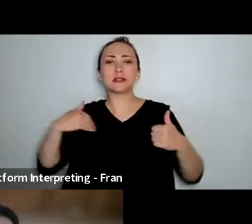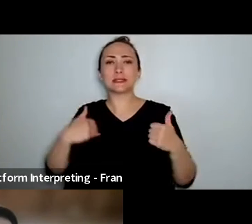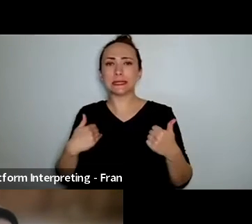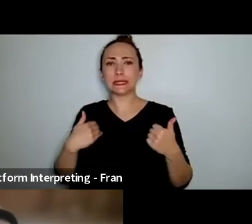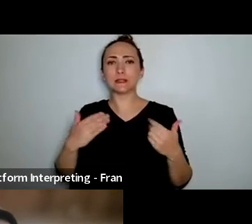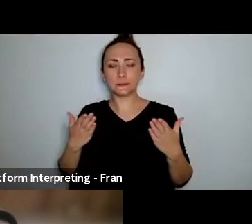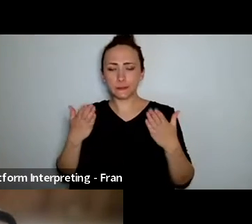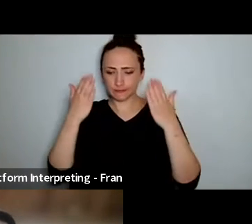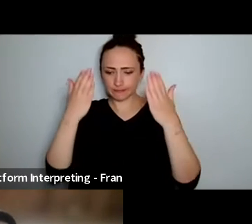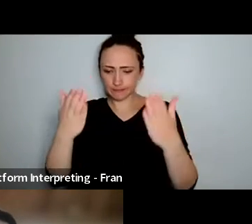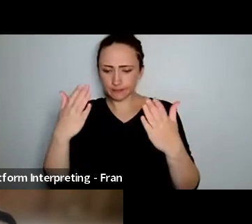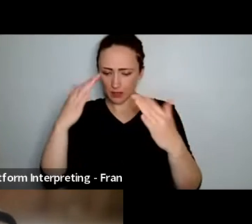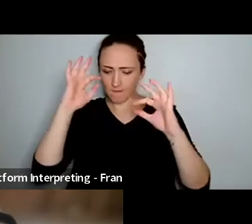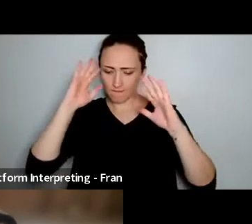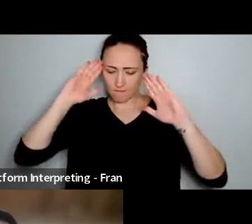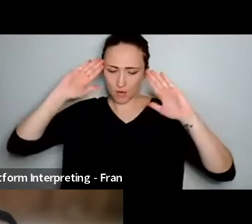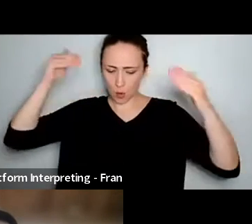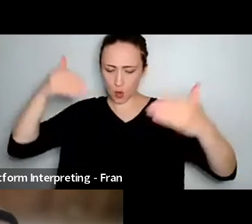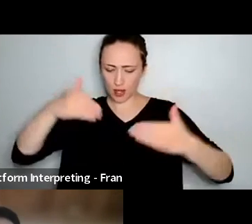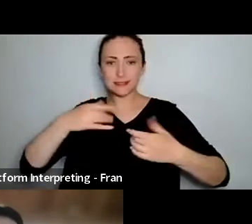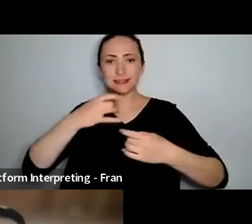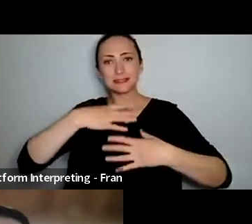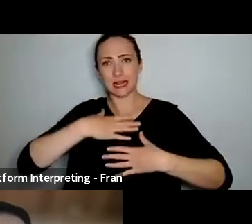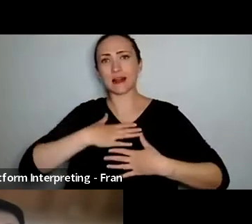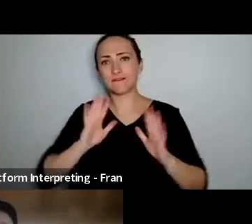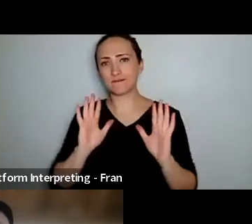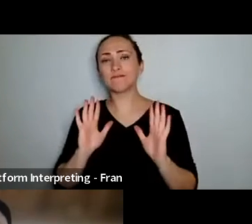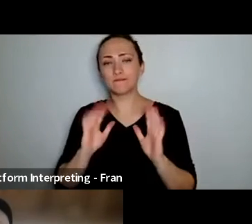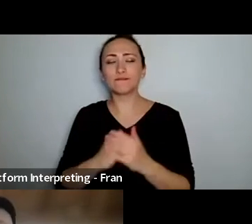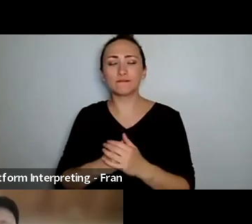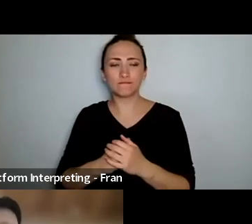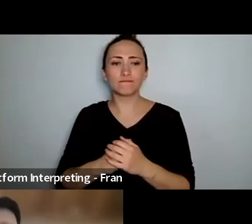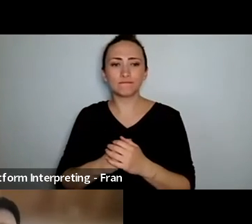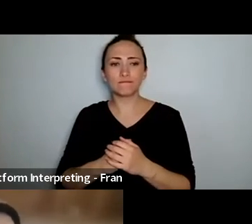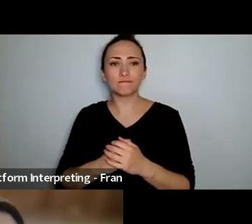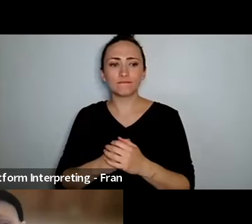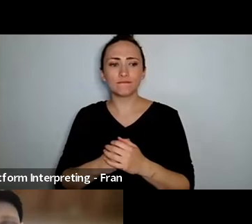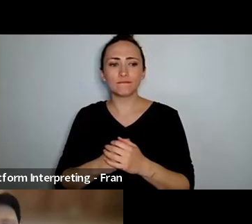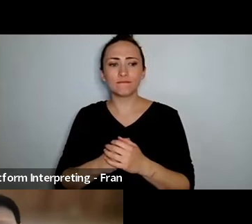more internal and have time and space for me and often people see me as as an extrovert,